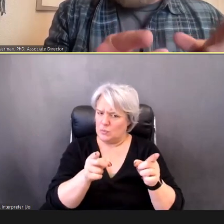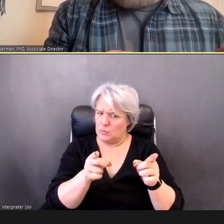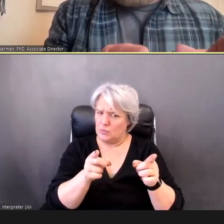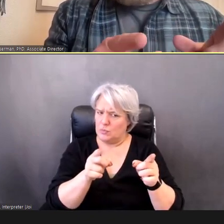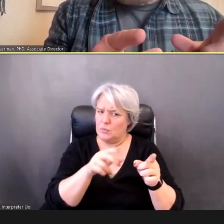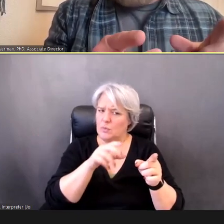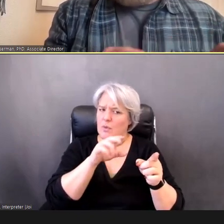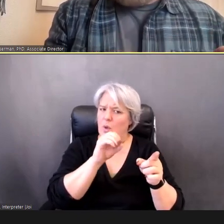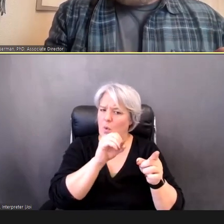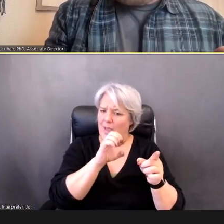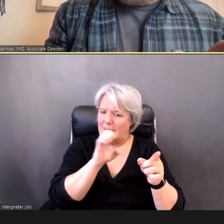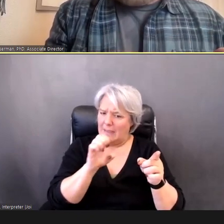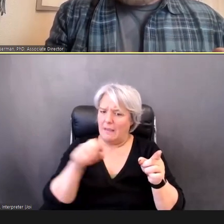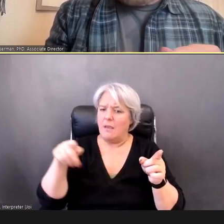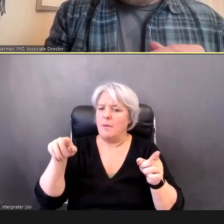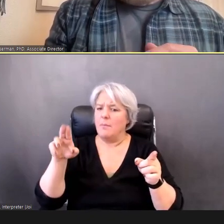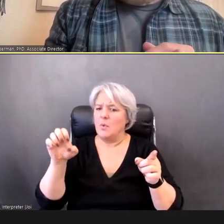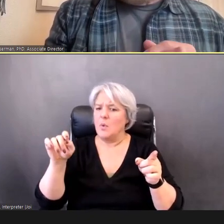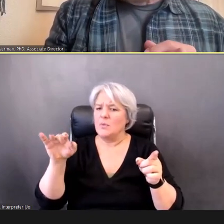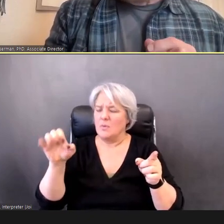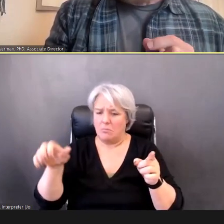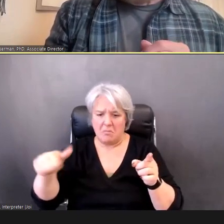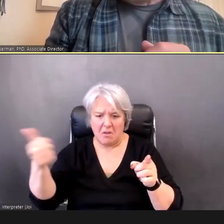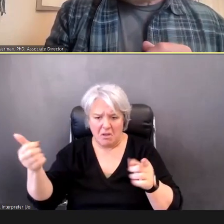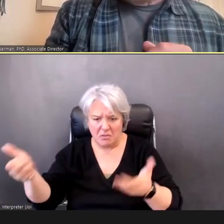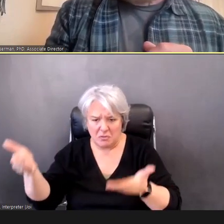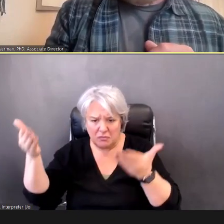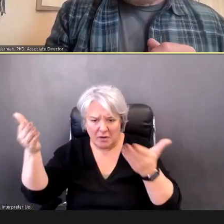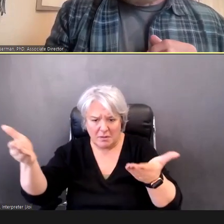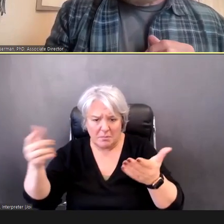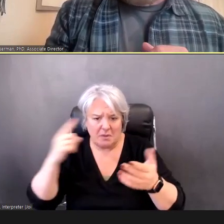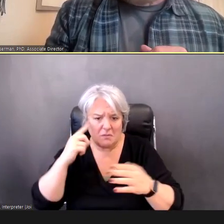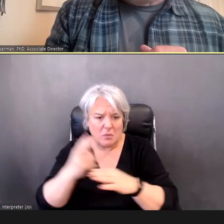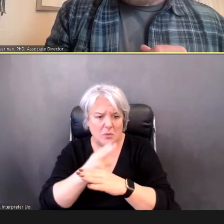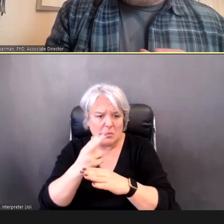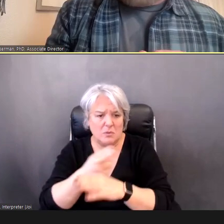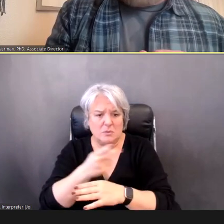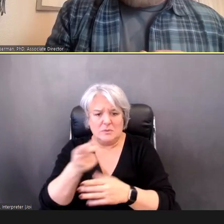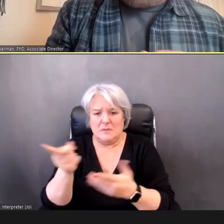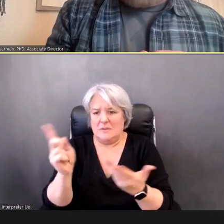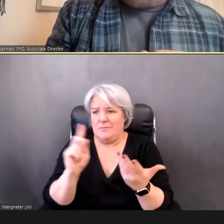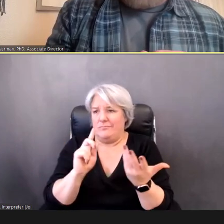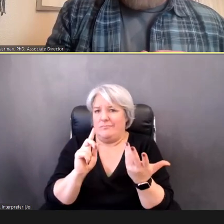we could use for those instances?